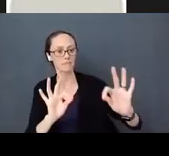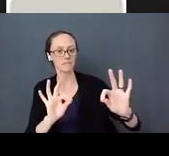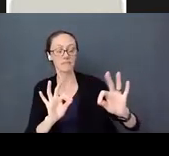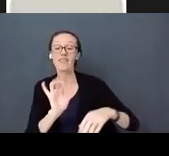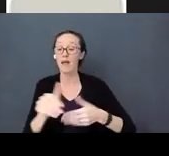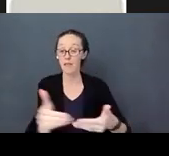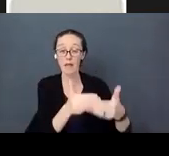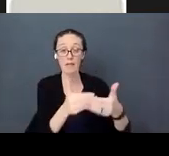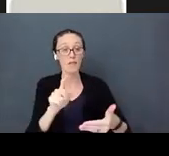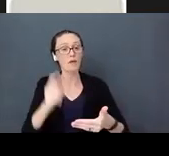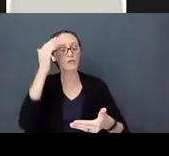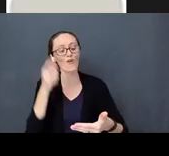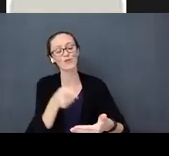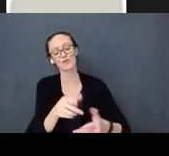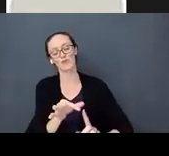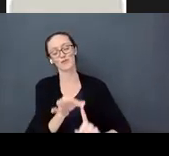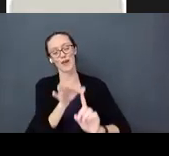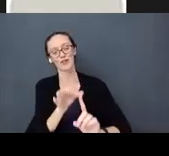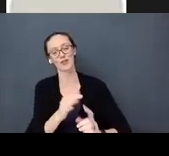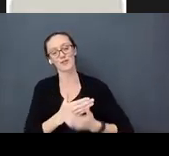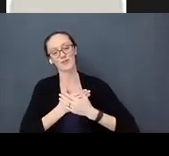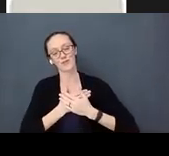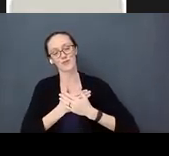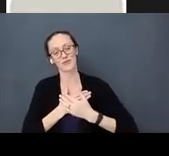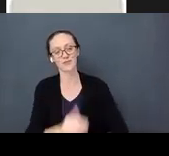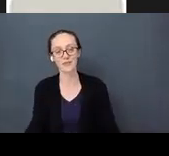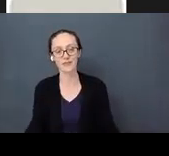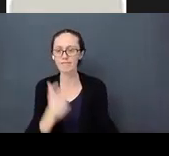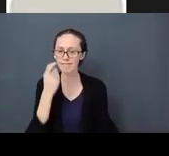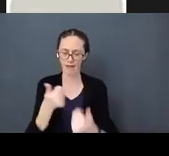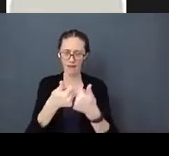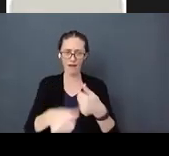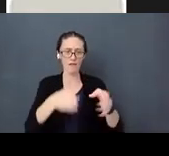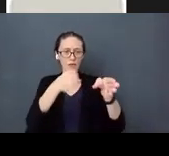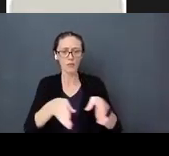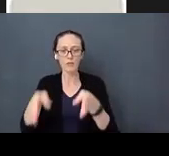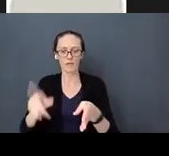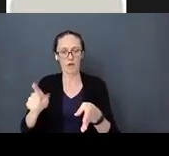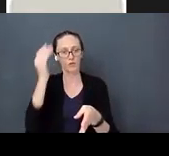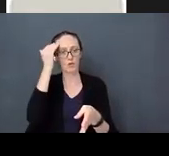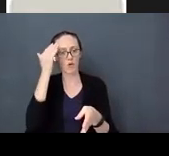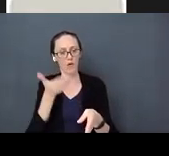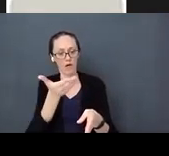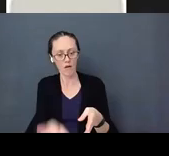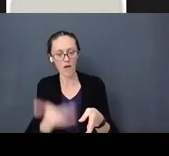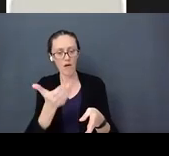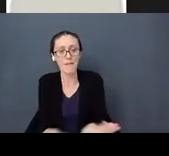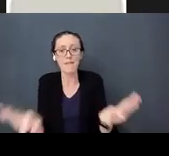are special. Every being needs to know that they matter, that they are loved. When we feel love,